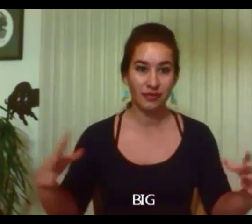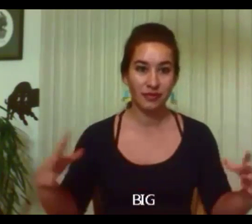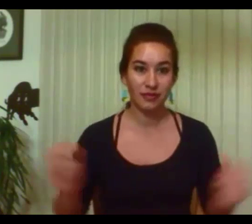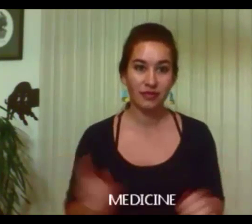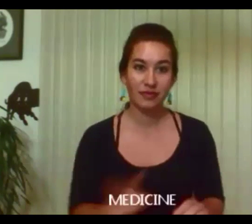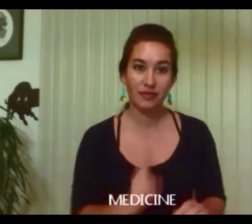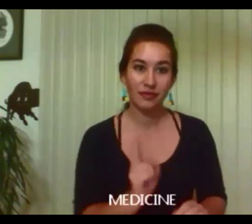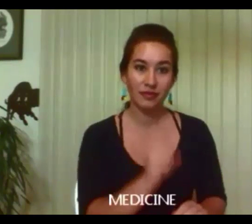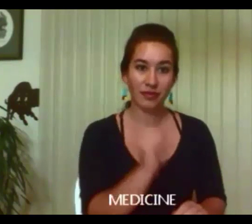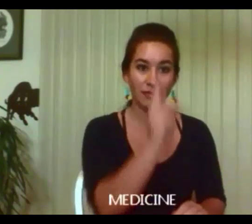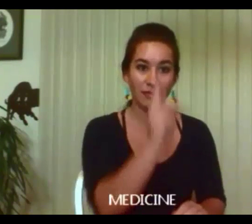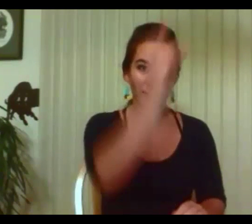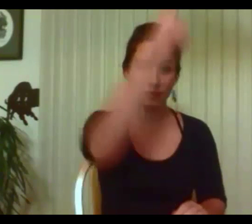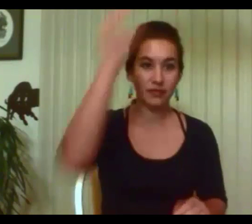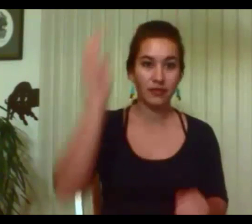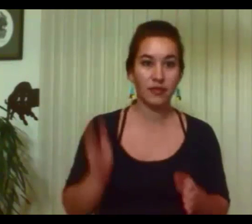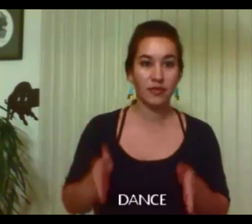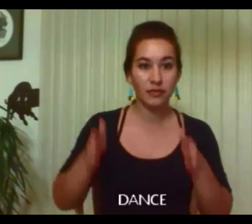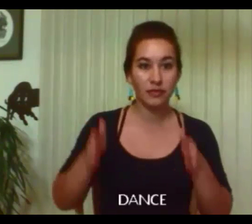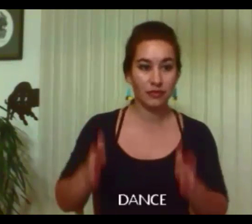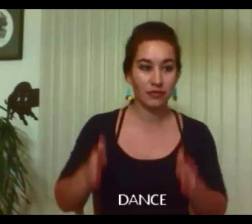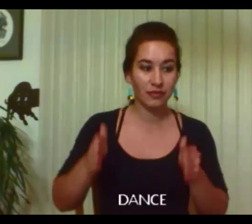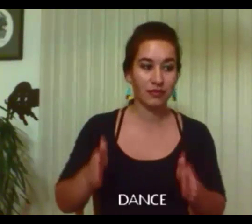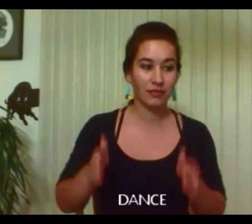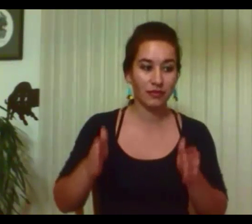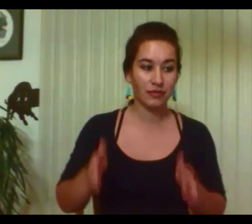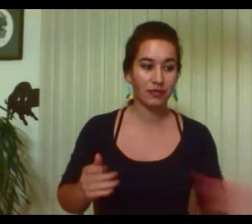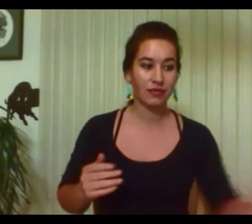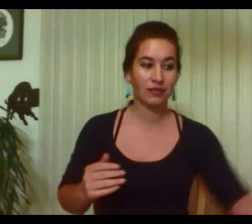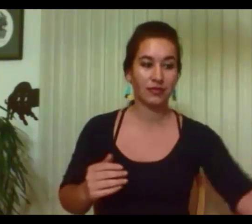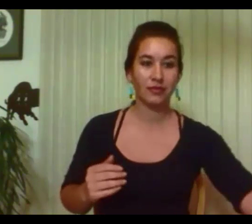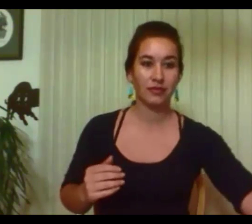The sacred dance of those from so long ago